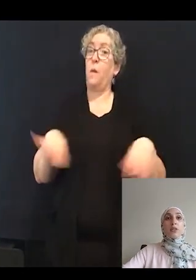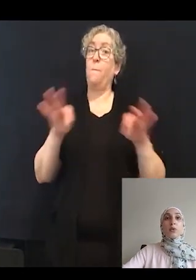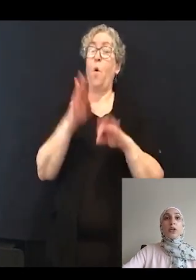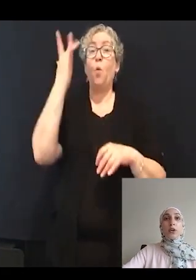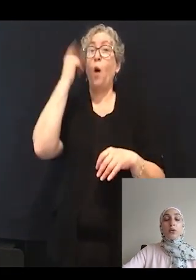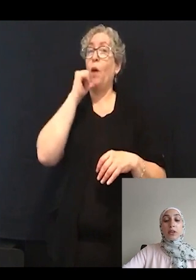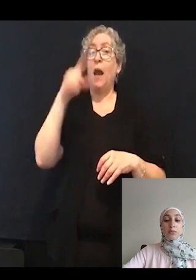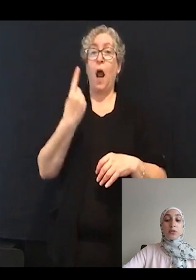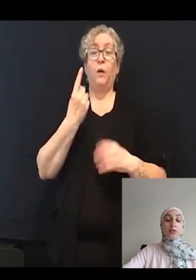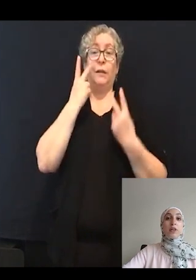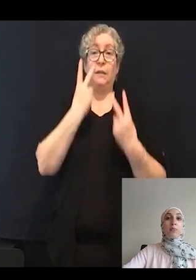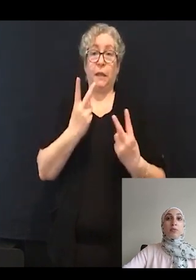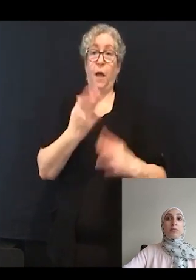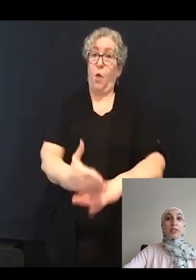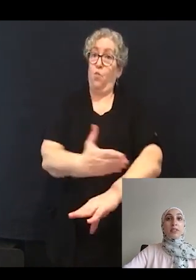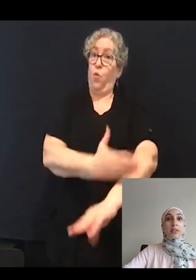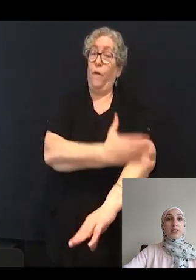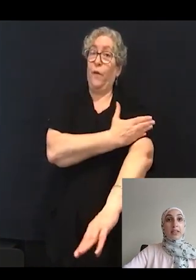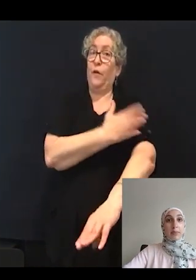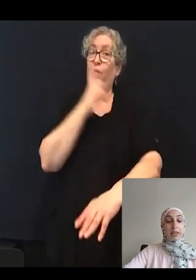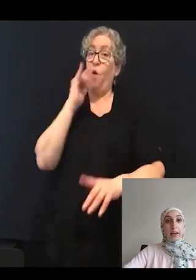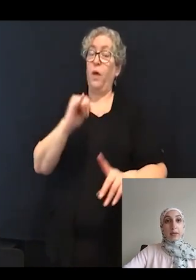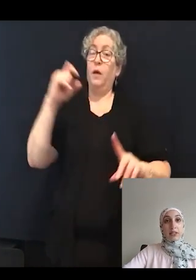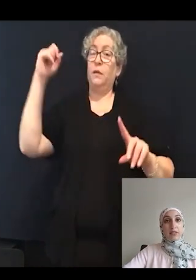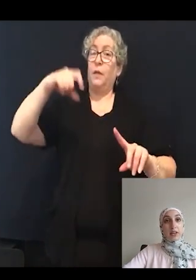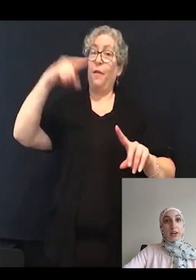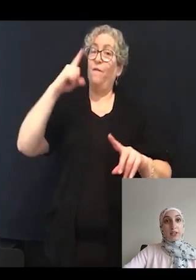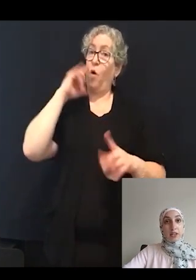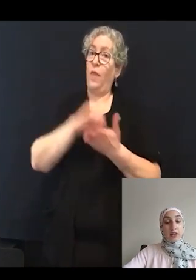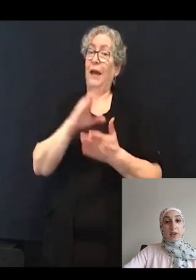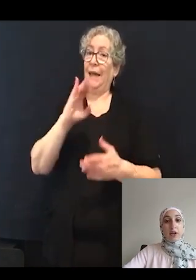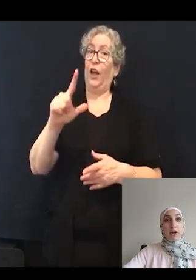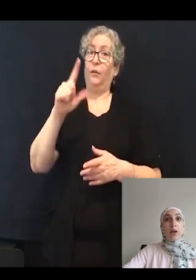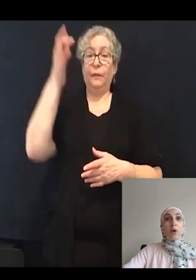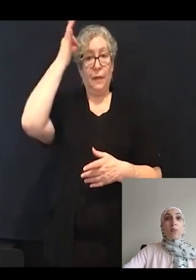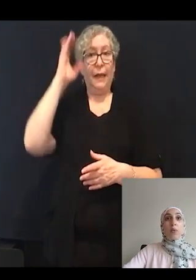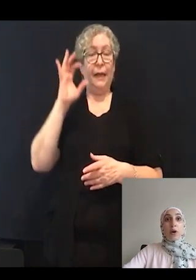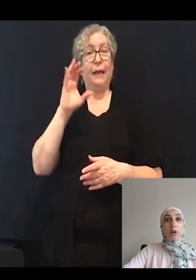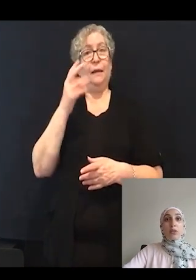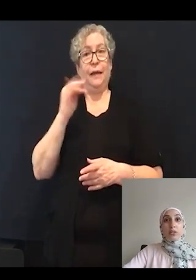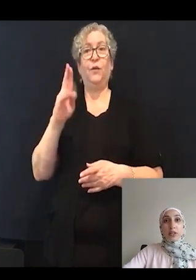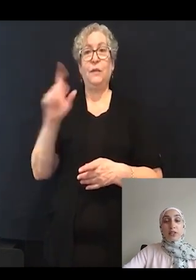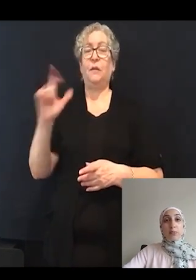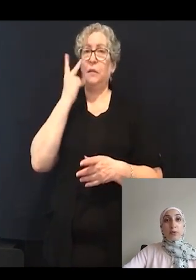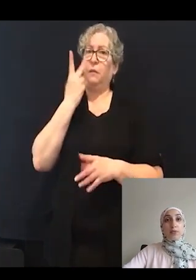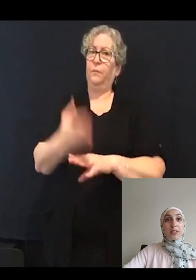observing improvements in the synaptic elements of the hair cell, but we're also seeing these improvements manifesting